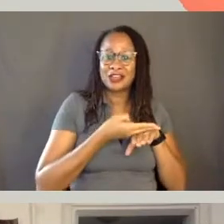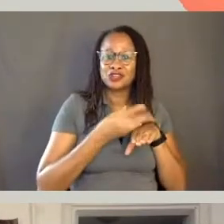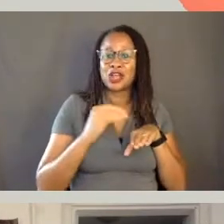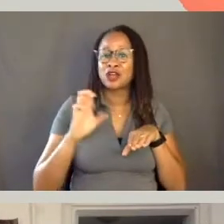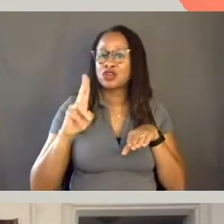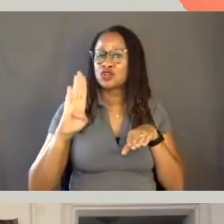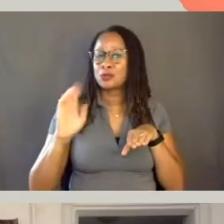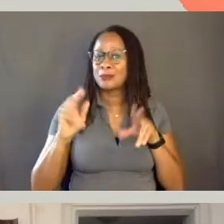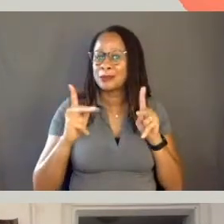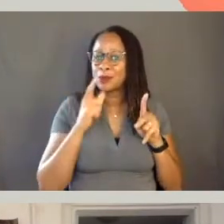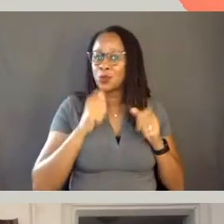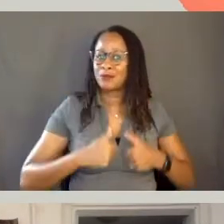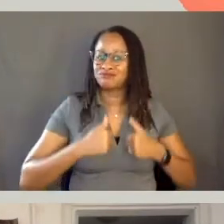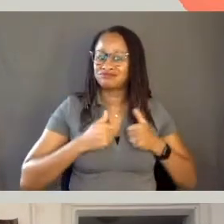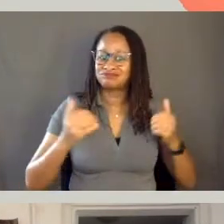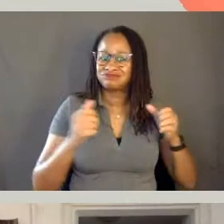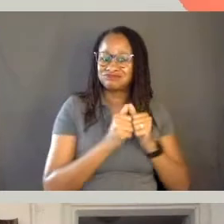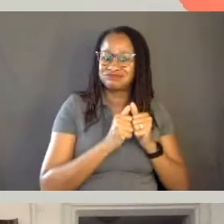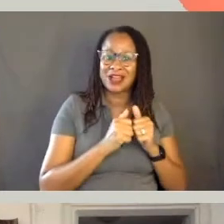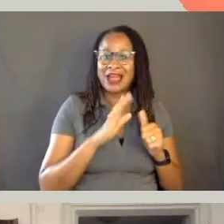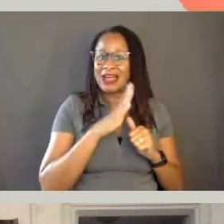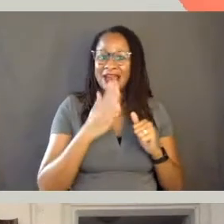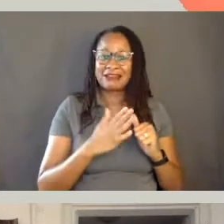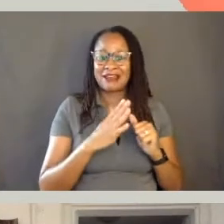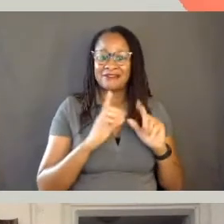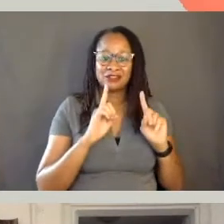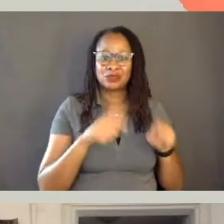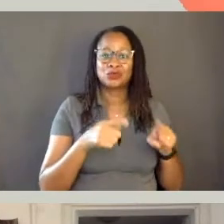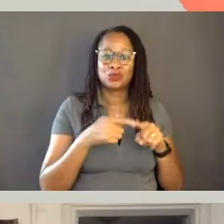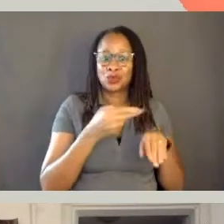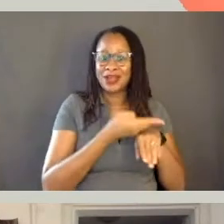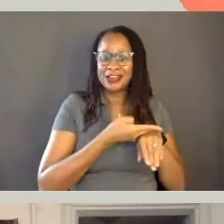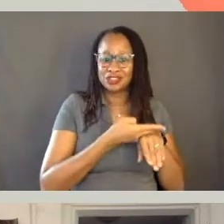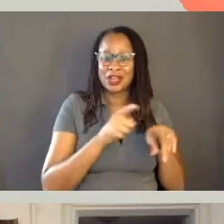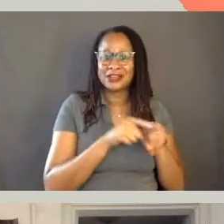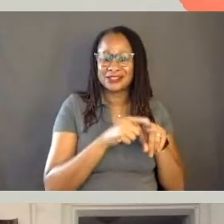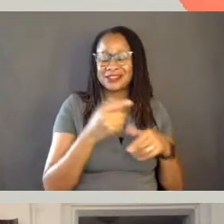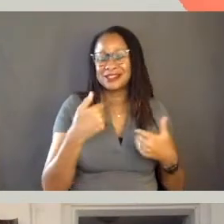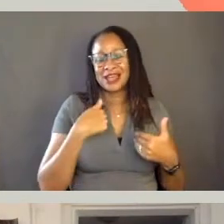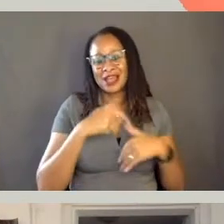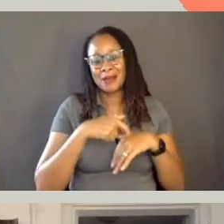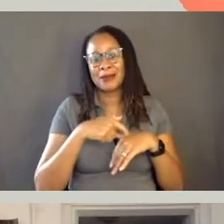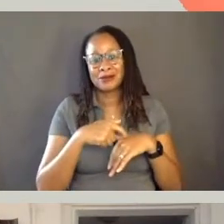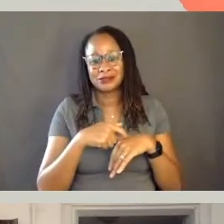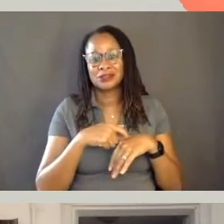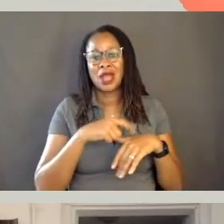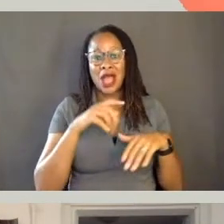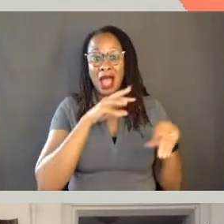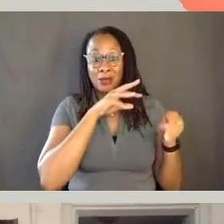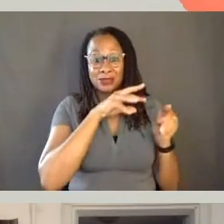So these are guys who've never been to Haiti at the time I was shooting with them